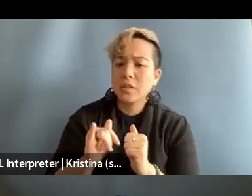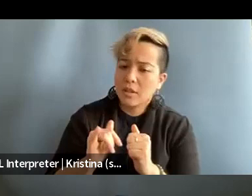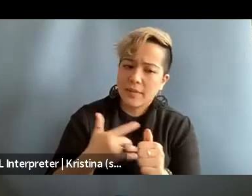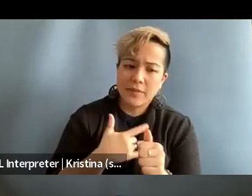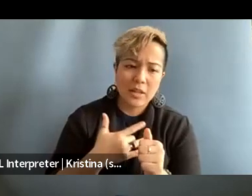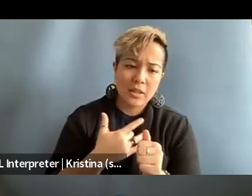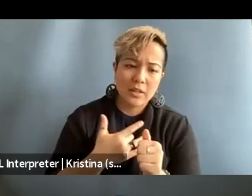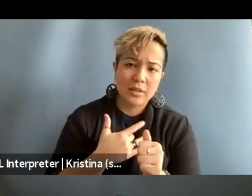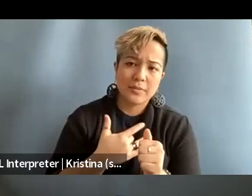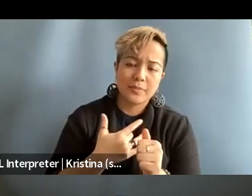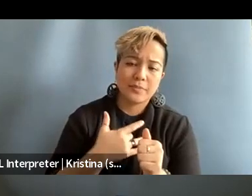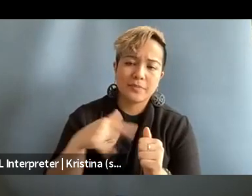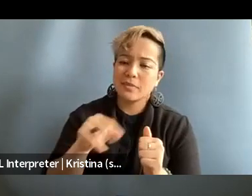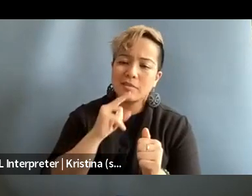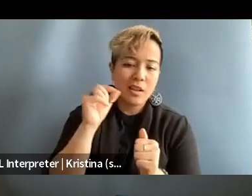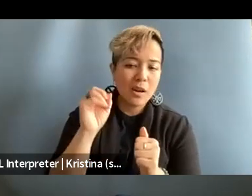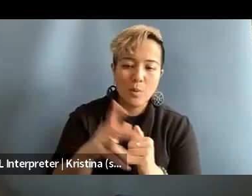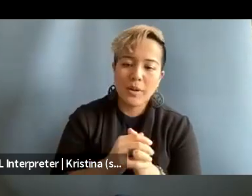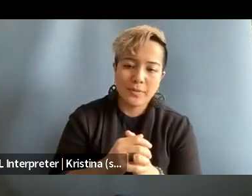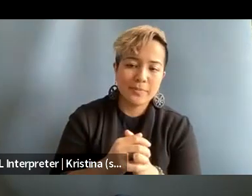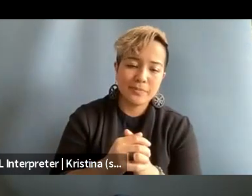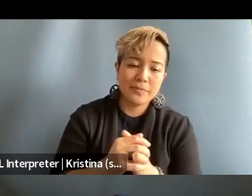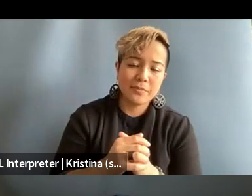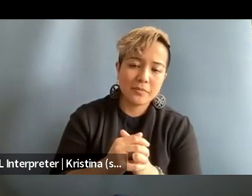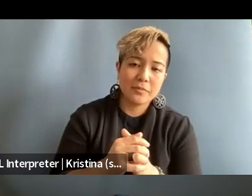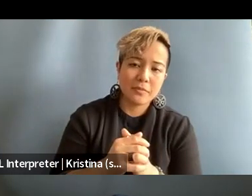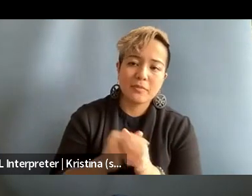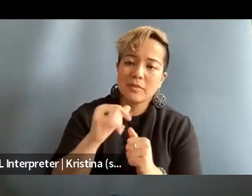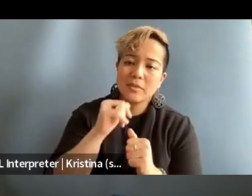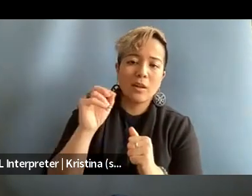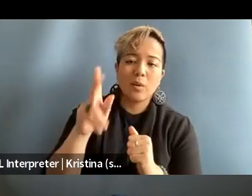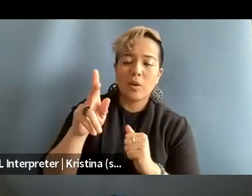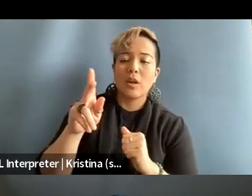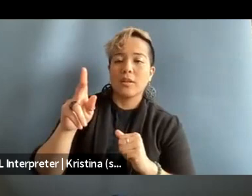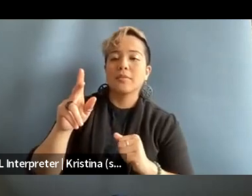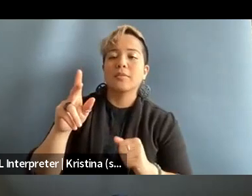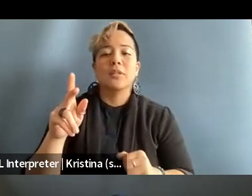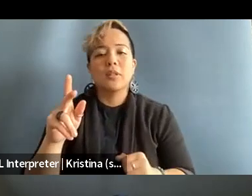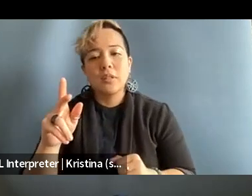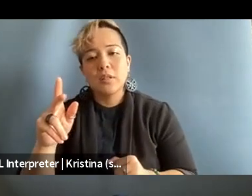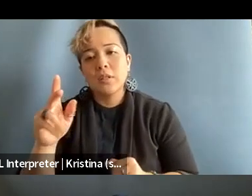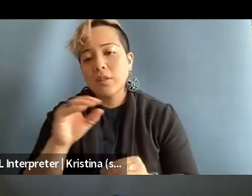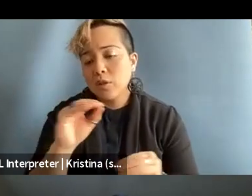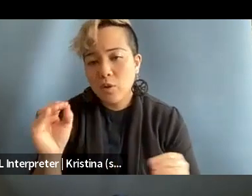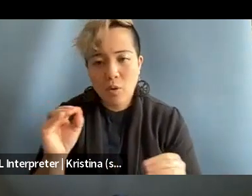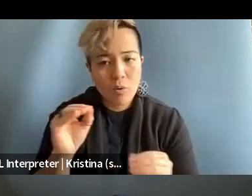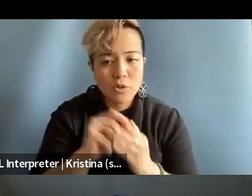that this is not okay. You know, it is not okay. No journalist, woman journalists,